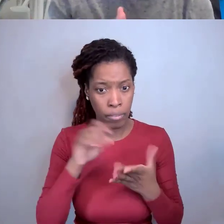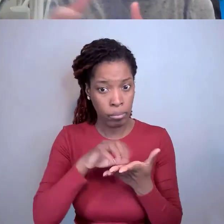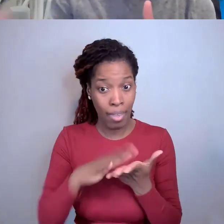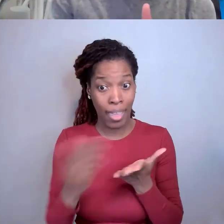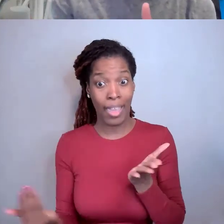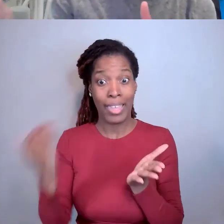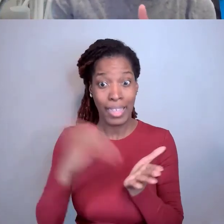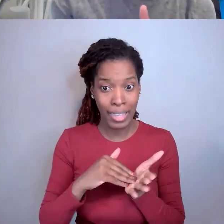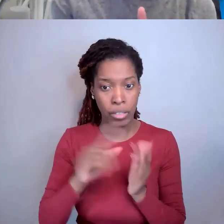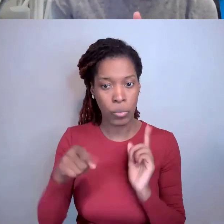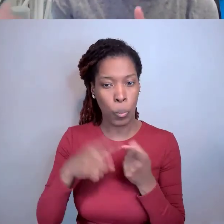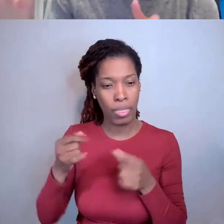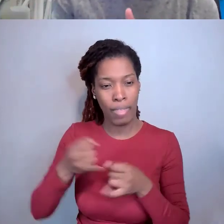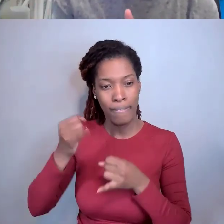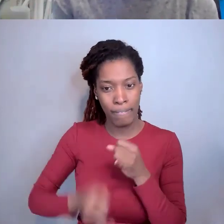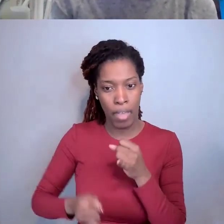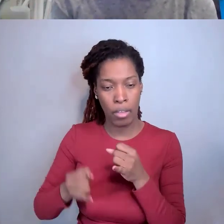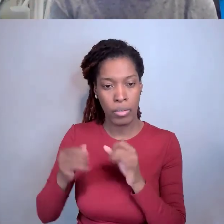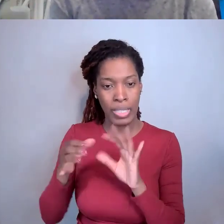is submitted at closeout in the new institution.